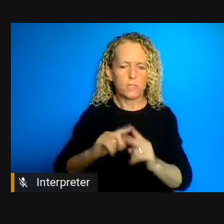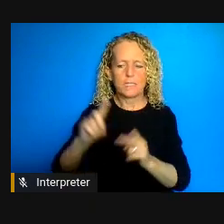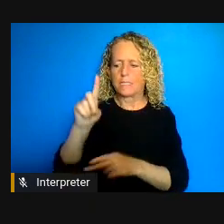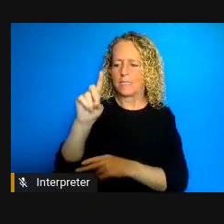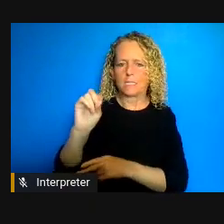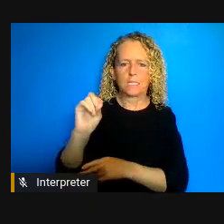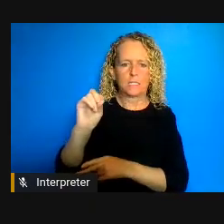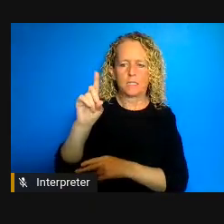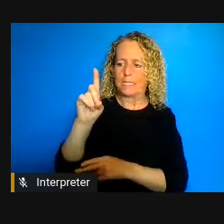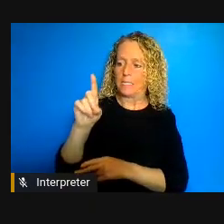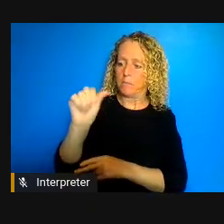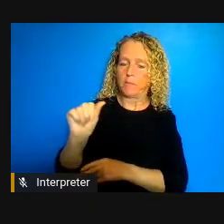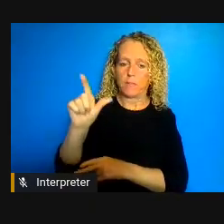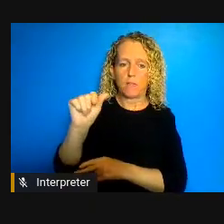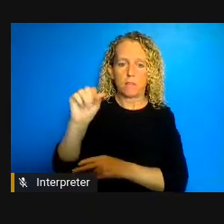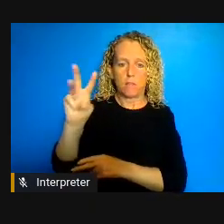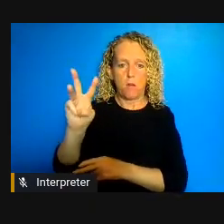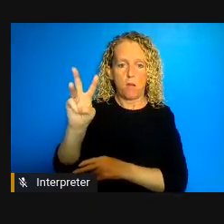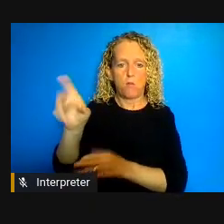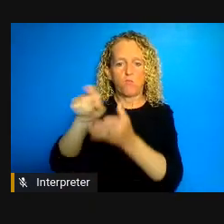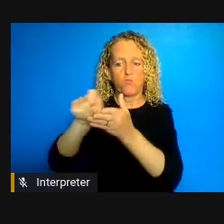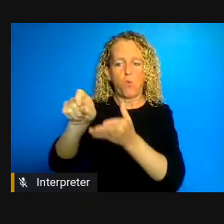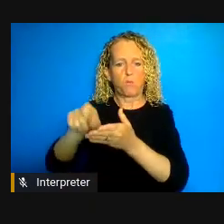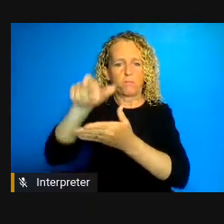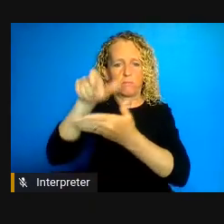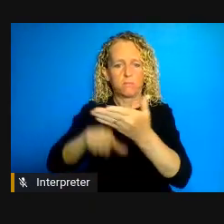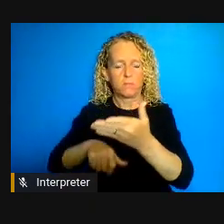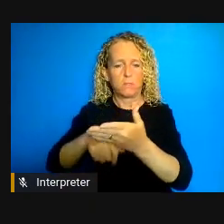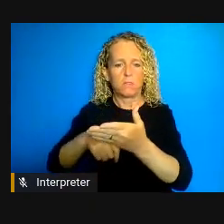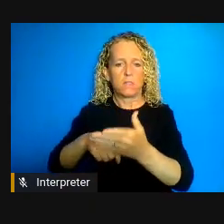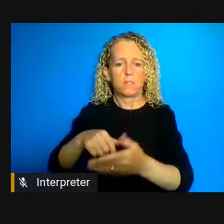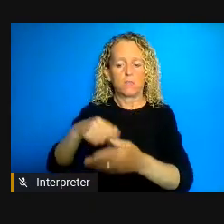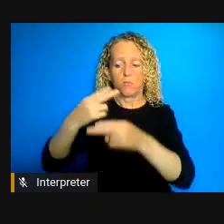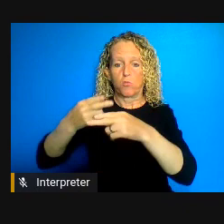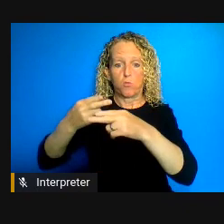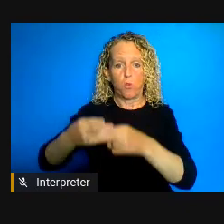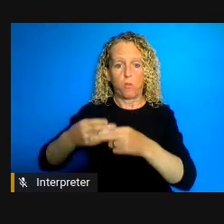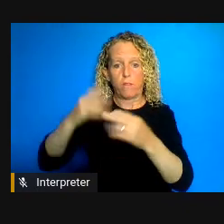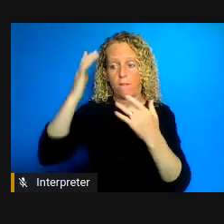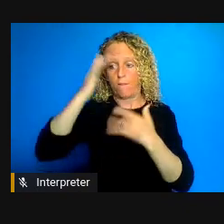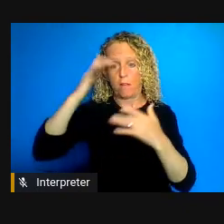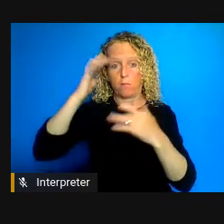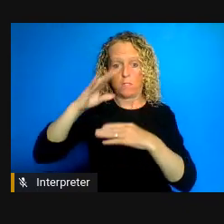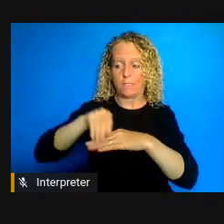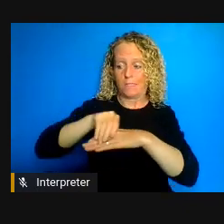media site called ricochet and it was titled viruses feed on exclusion it was